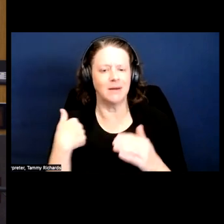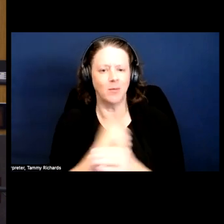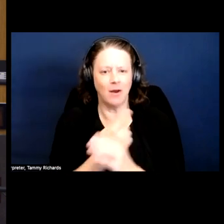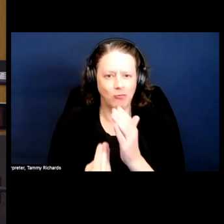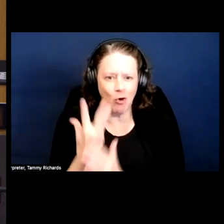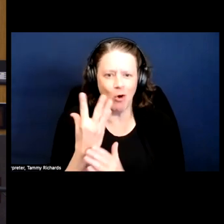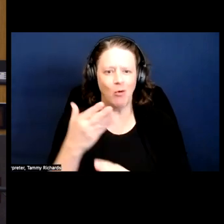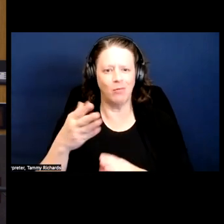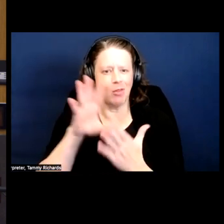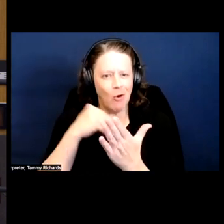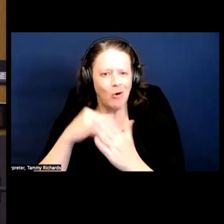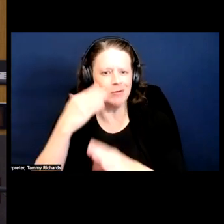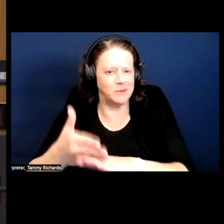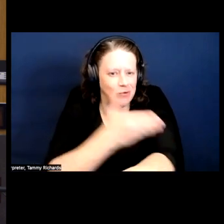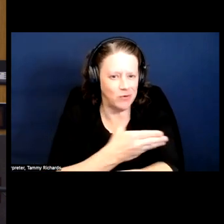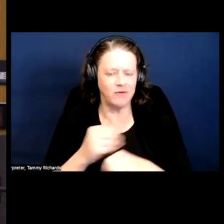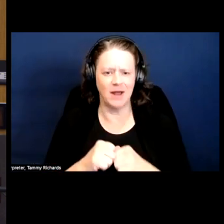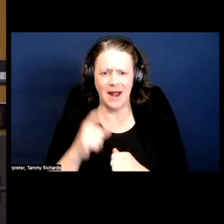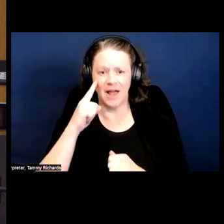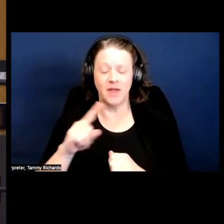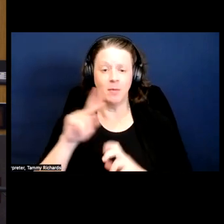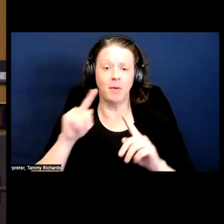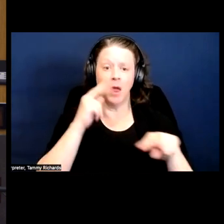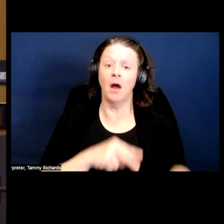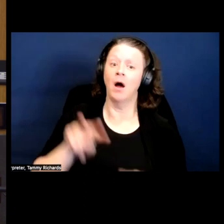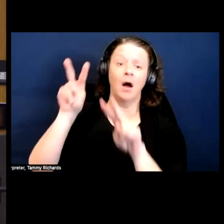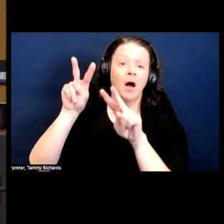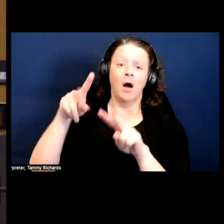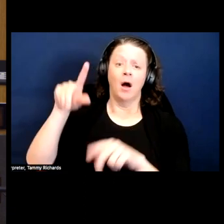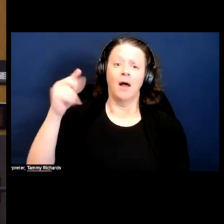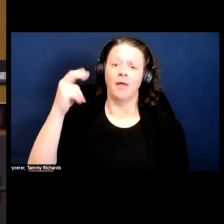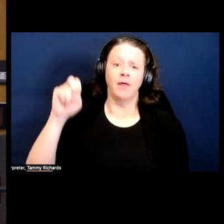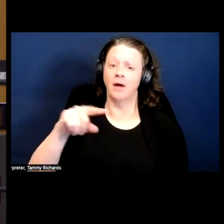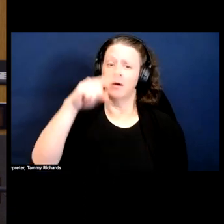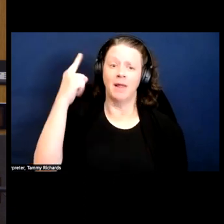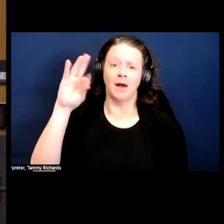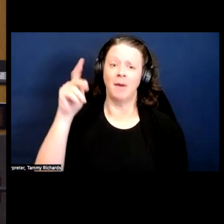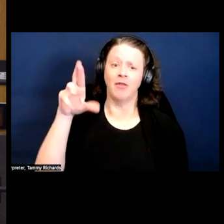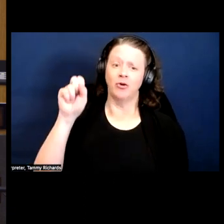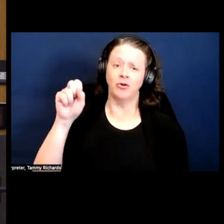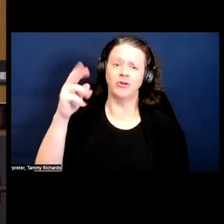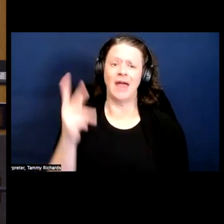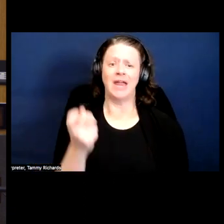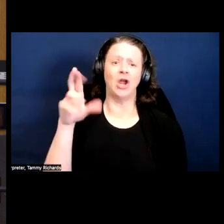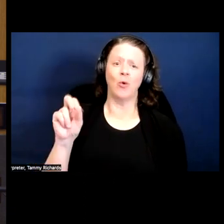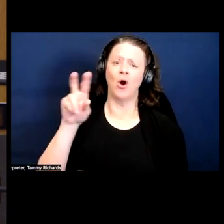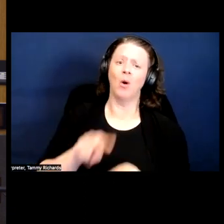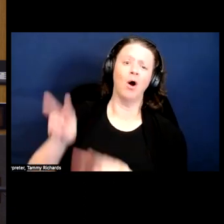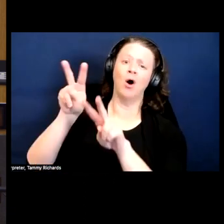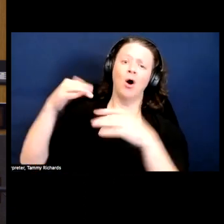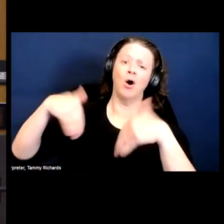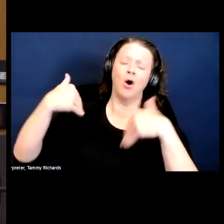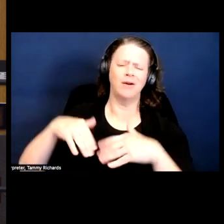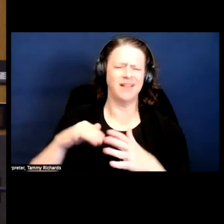I do think the Panthers get book in this iconic hero position that can be a little bit problematic.